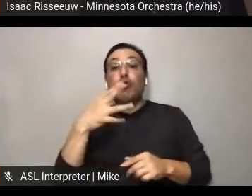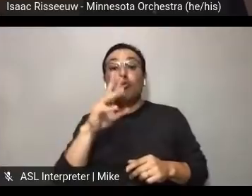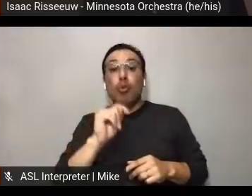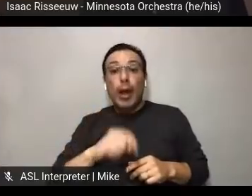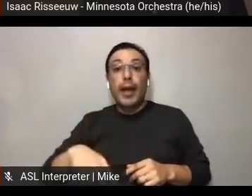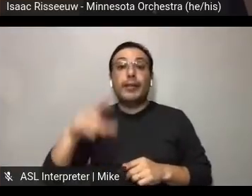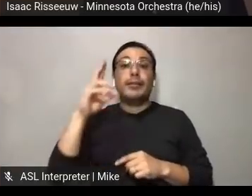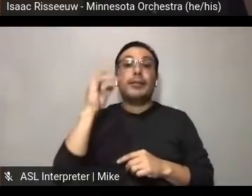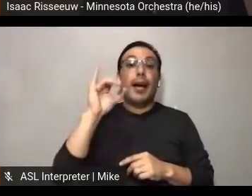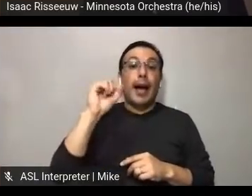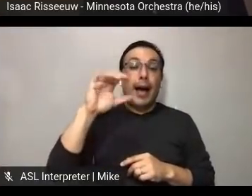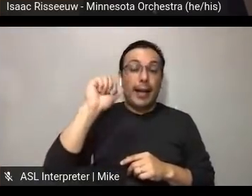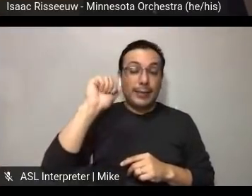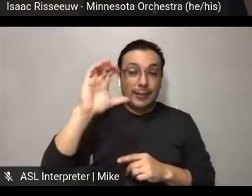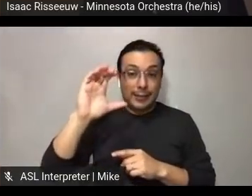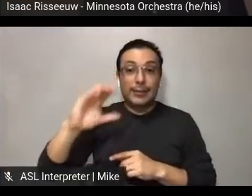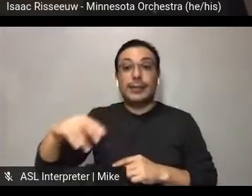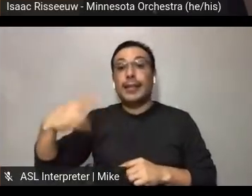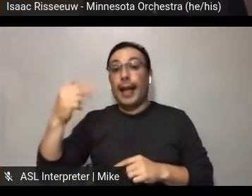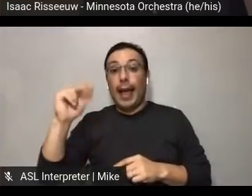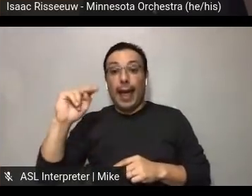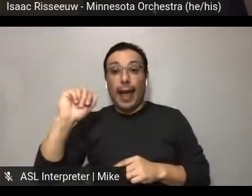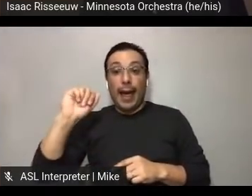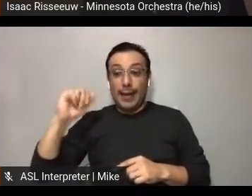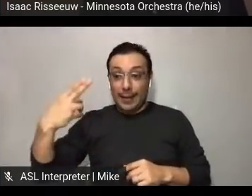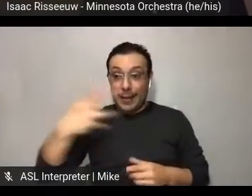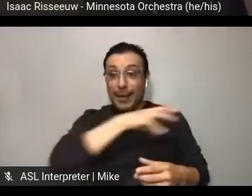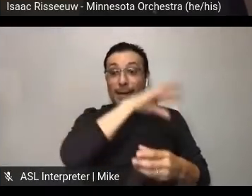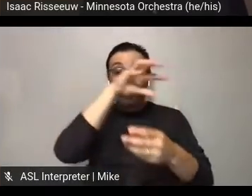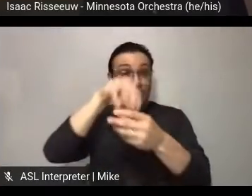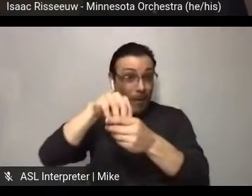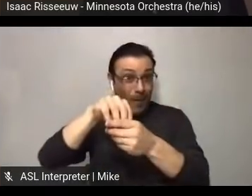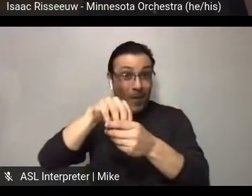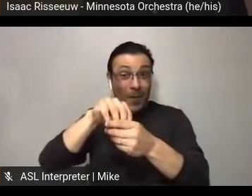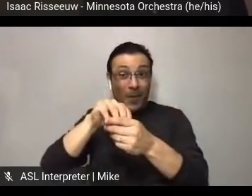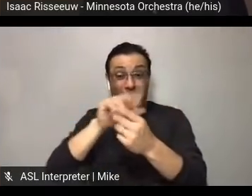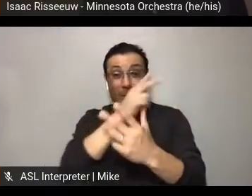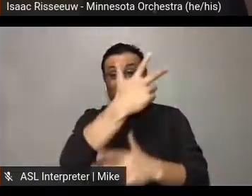creative director, are also involved in that. So I would just say,